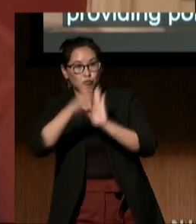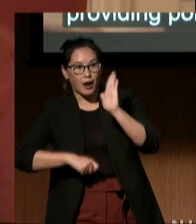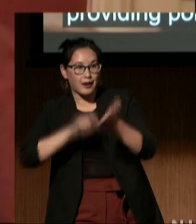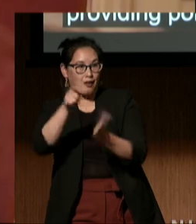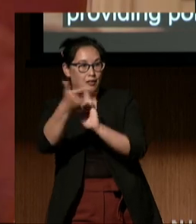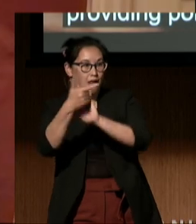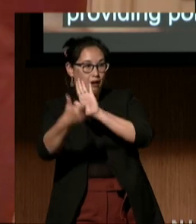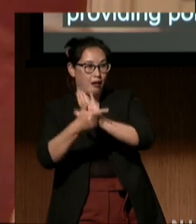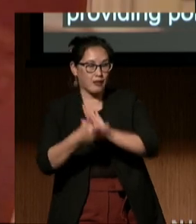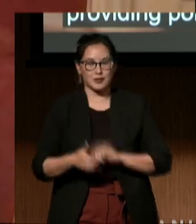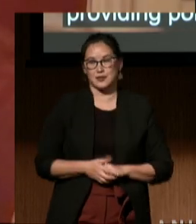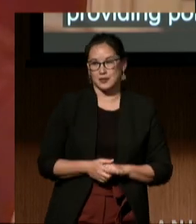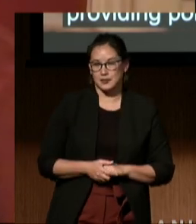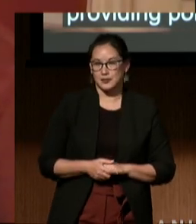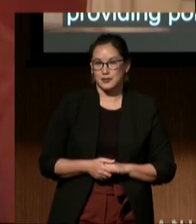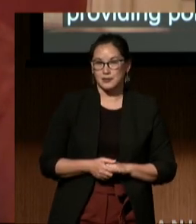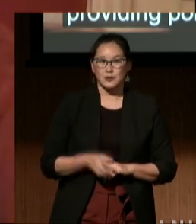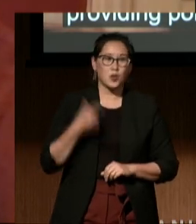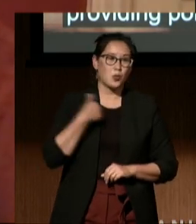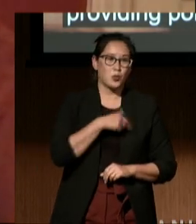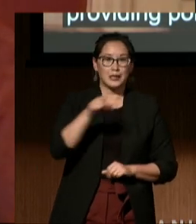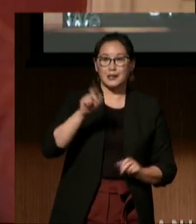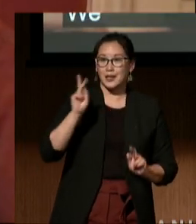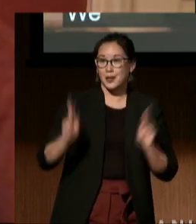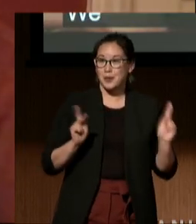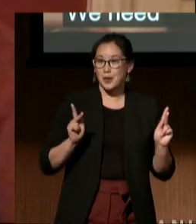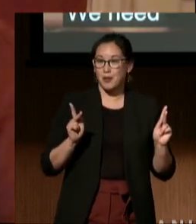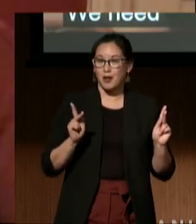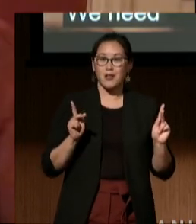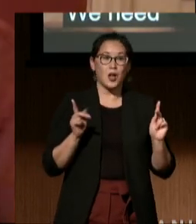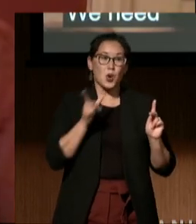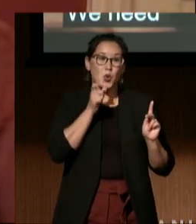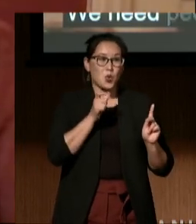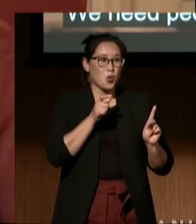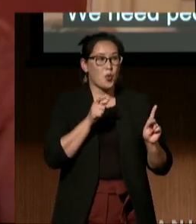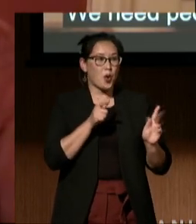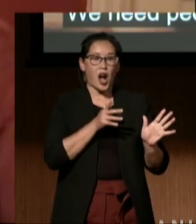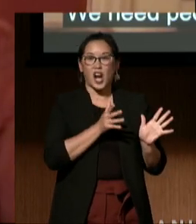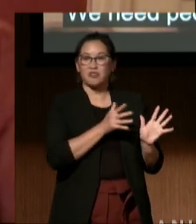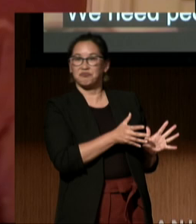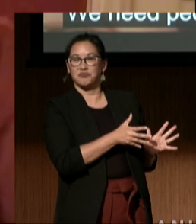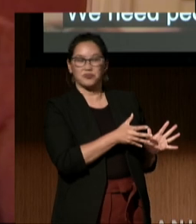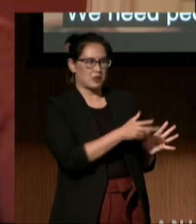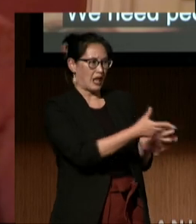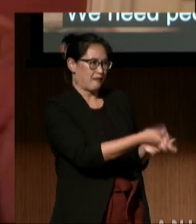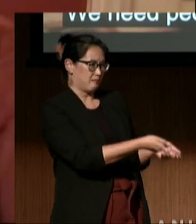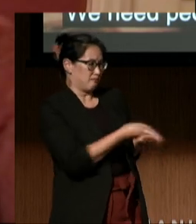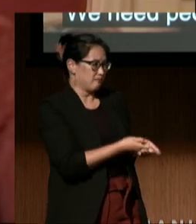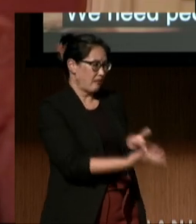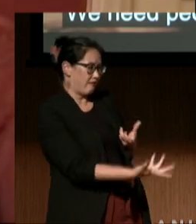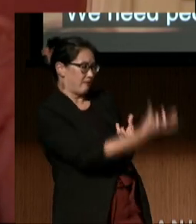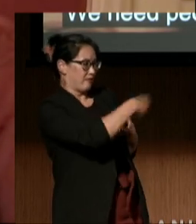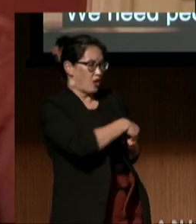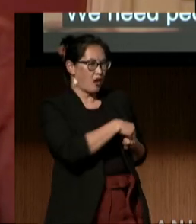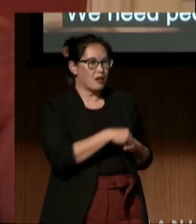We need people from the margins who can combine qualitative and quantitative analysis